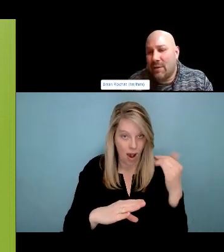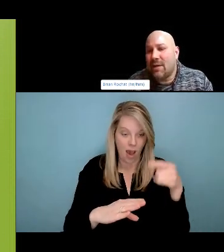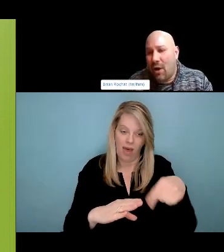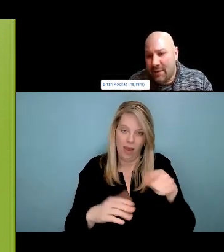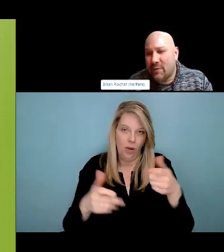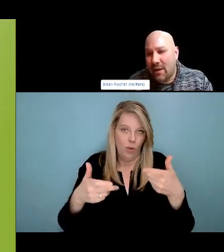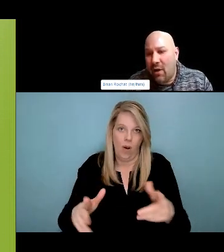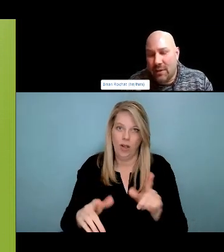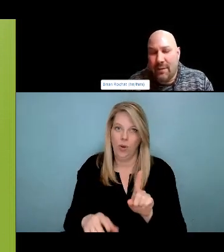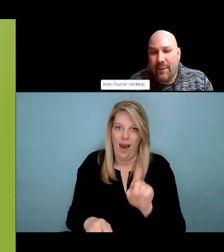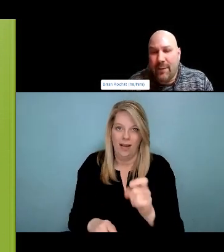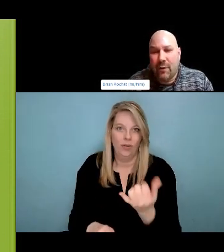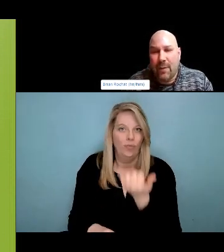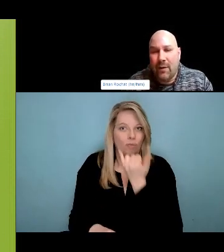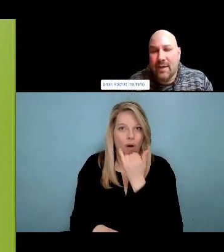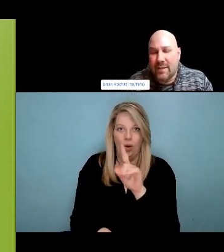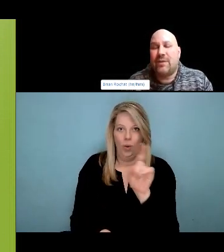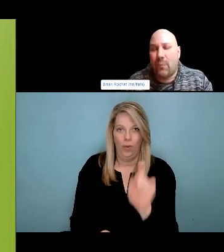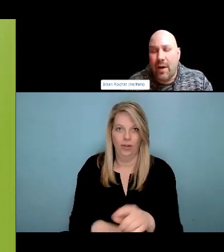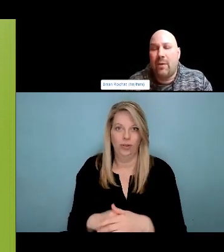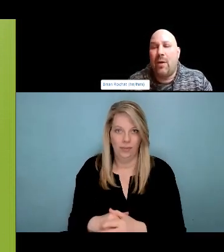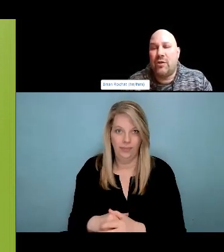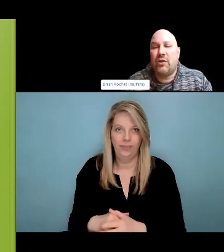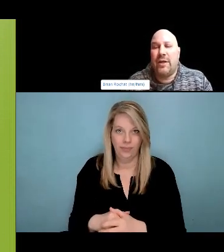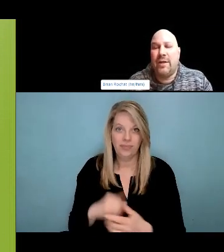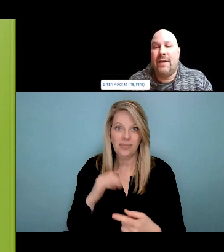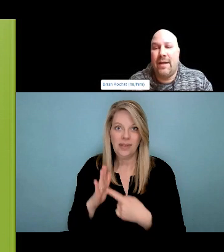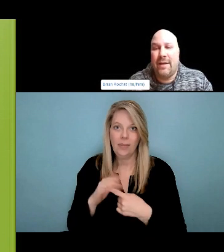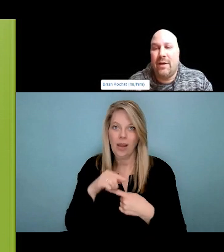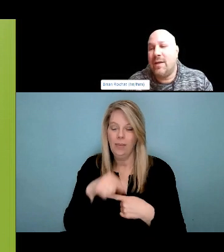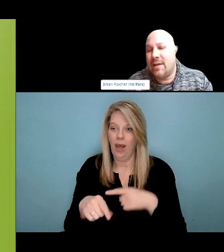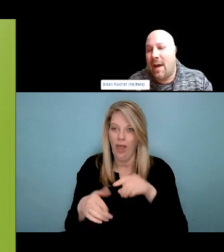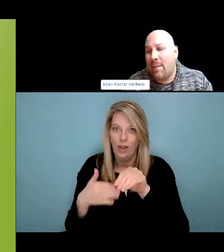that they play in their substance use. So really important to recognize that we're